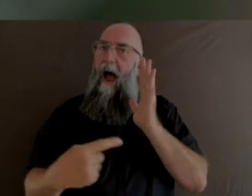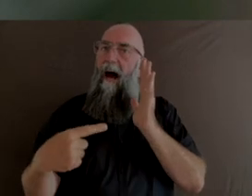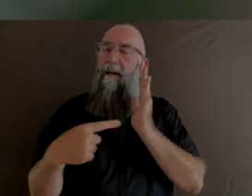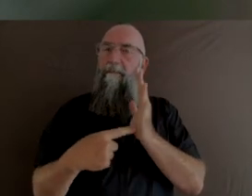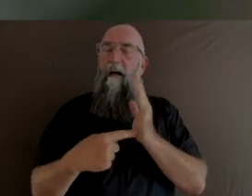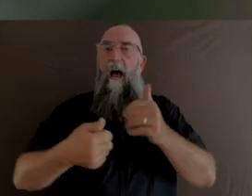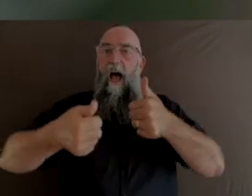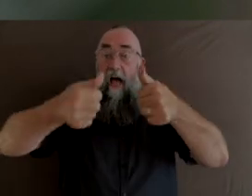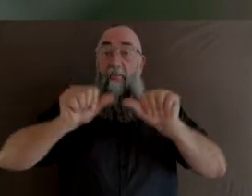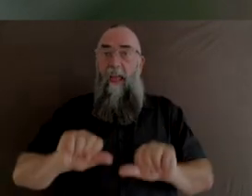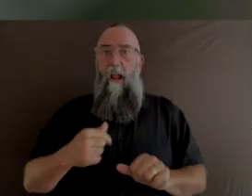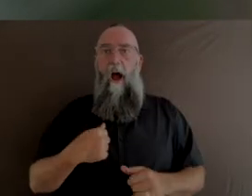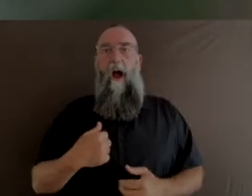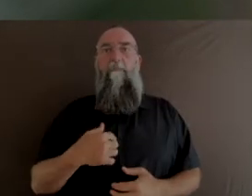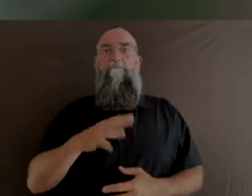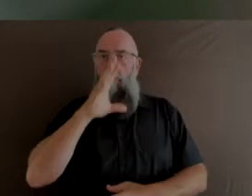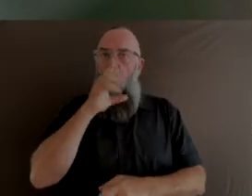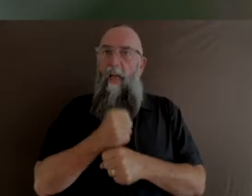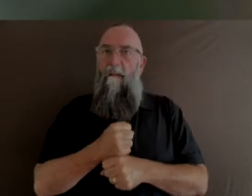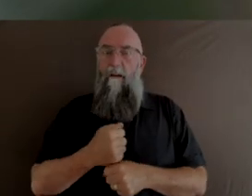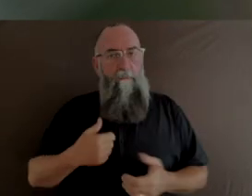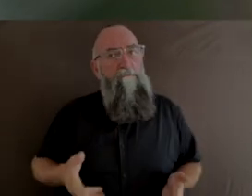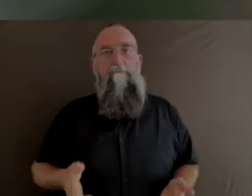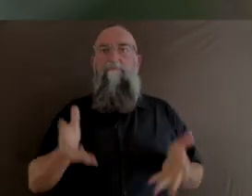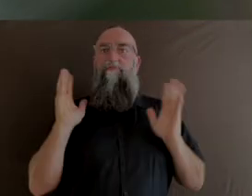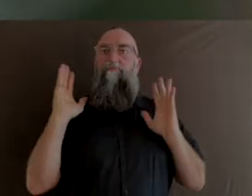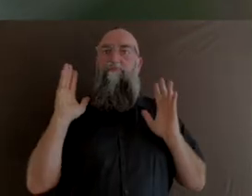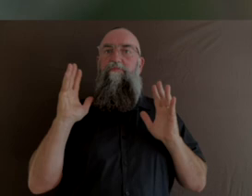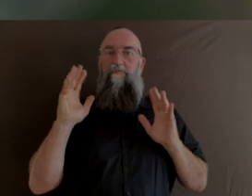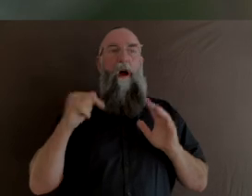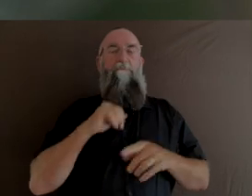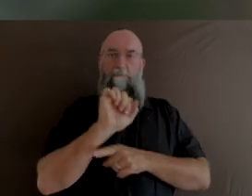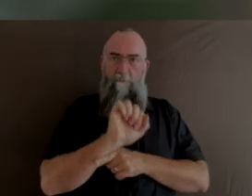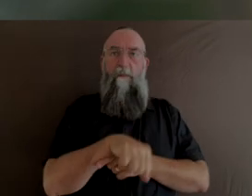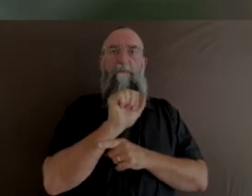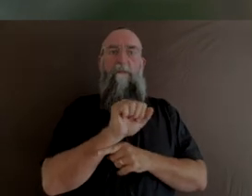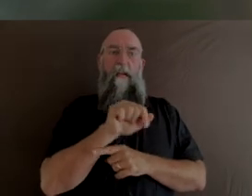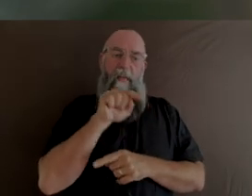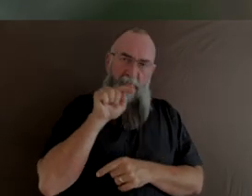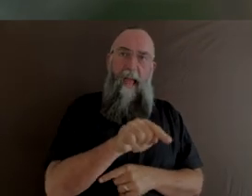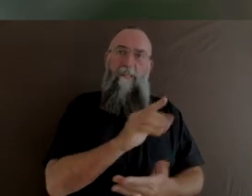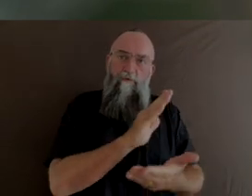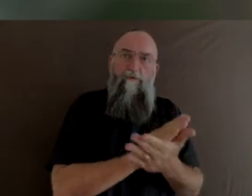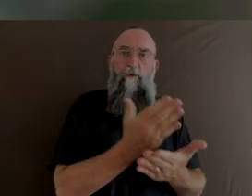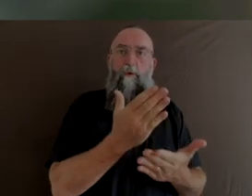me that art is an imperative. It is absolutely the foundation of health and well-being.